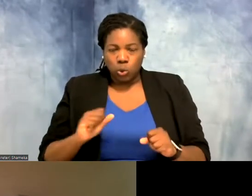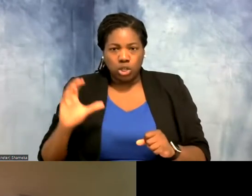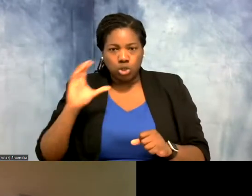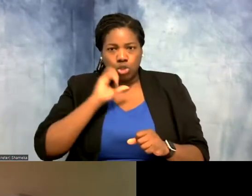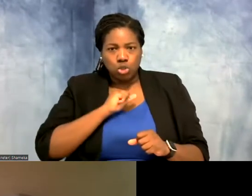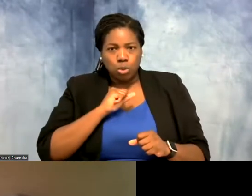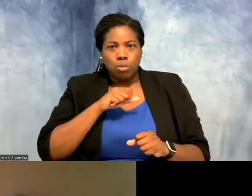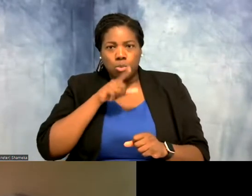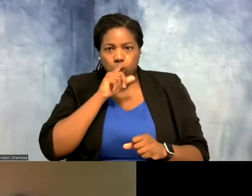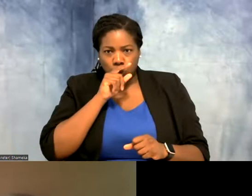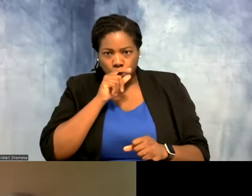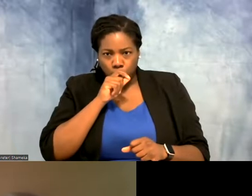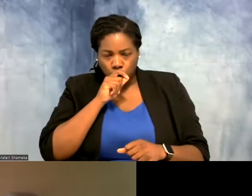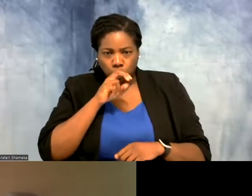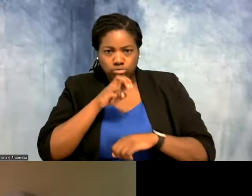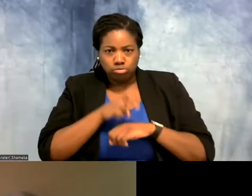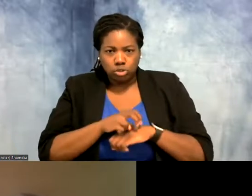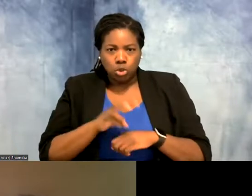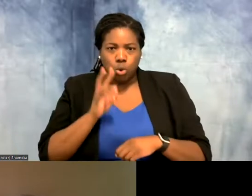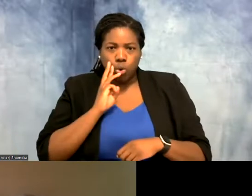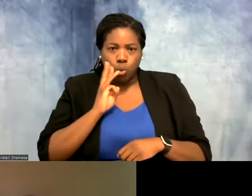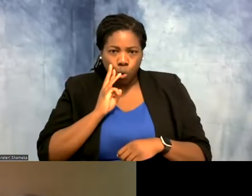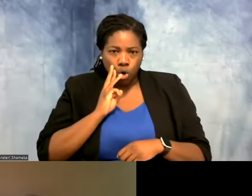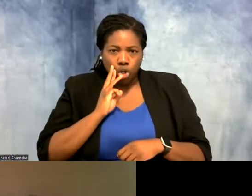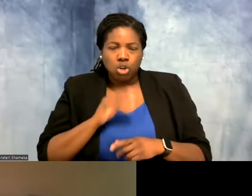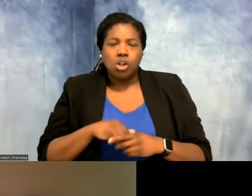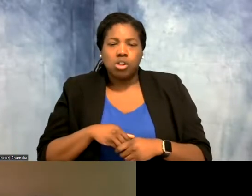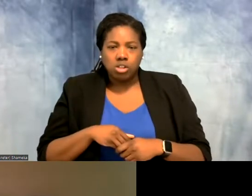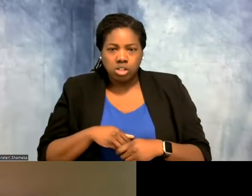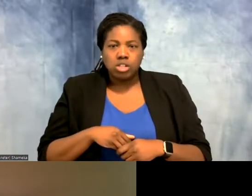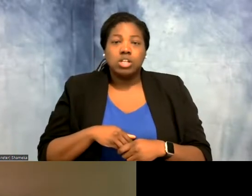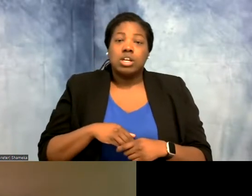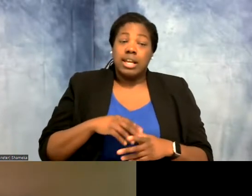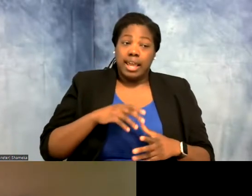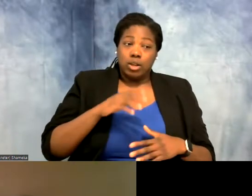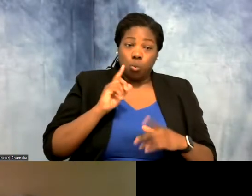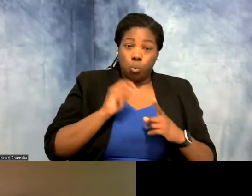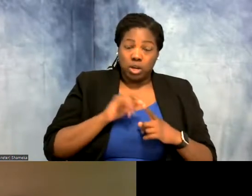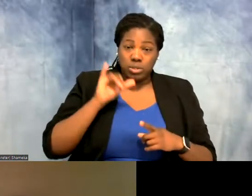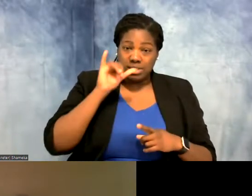bird on water or in the water or on land and when was the bird flying. Which is really cool